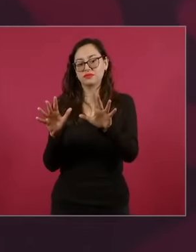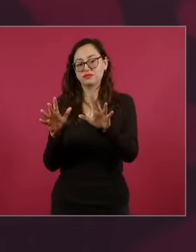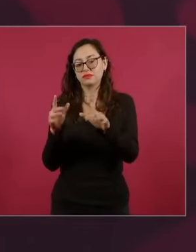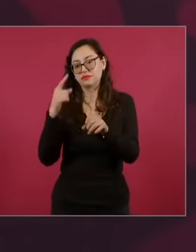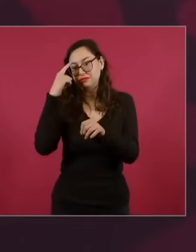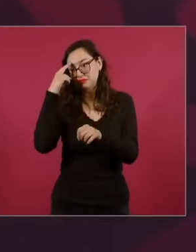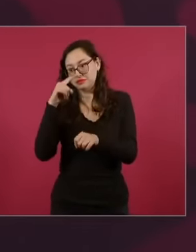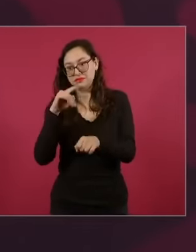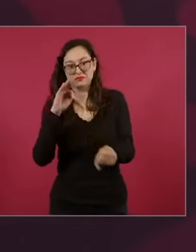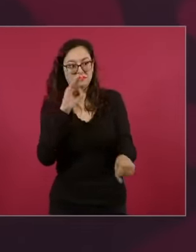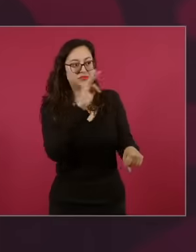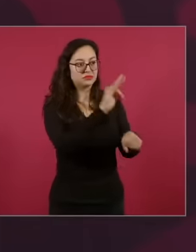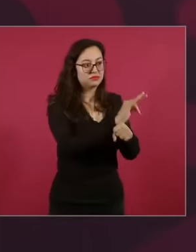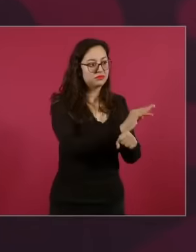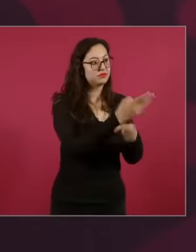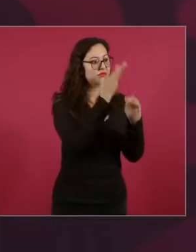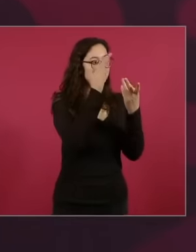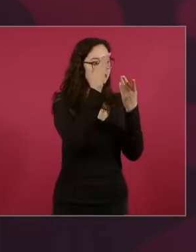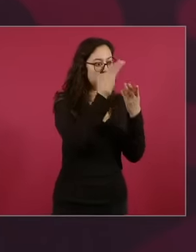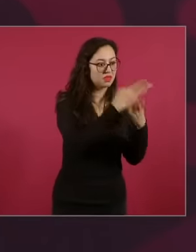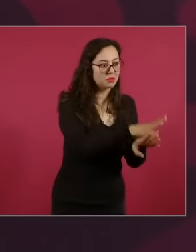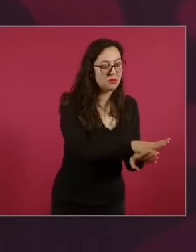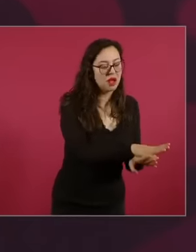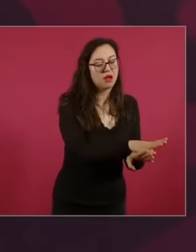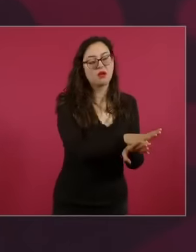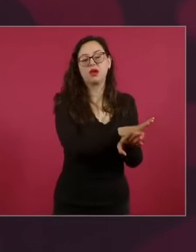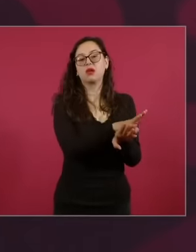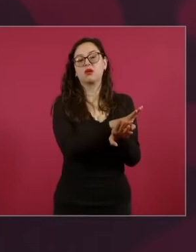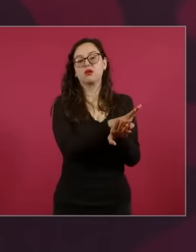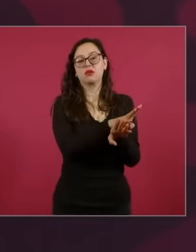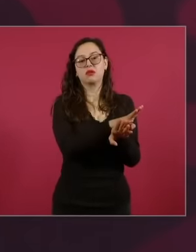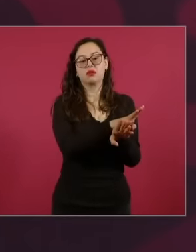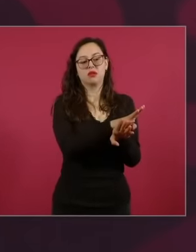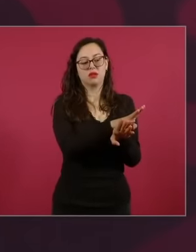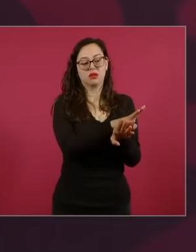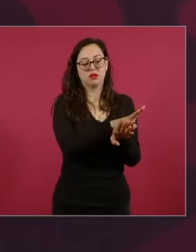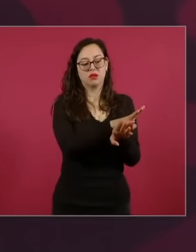banks, they have